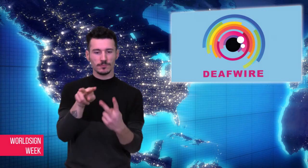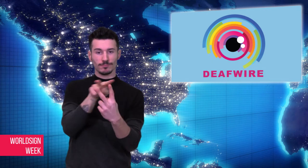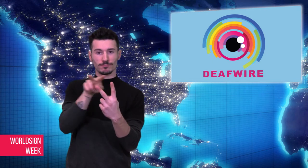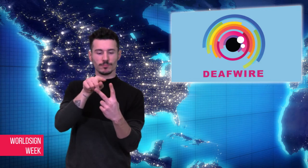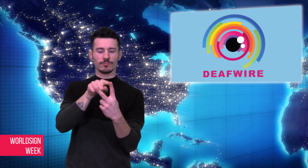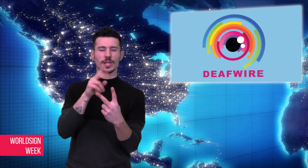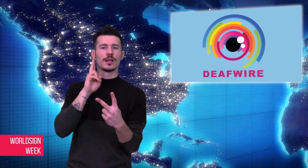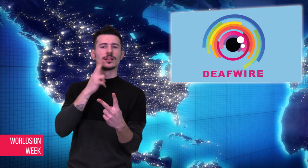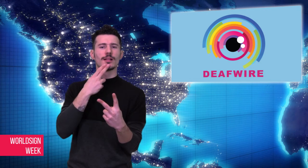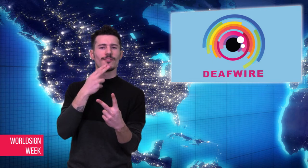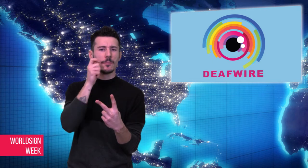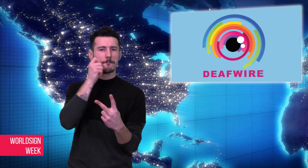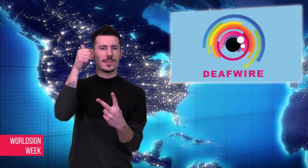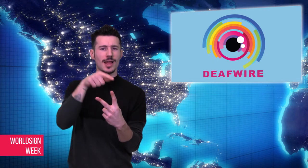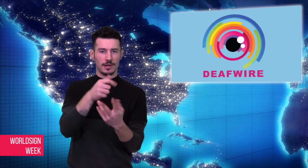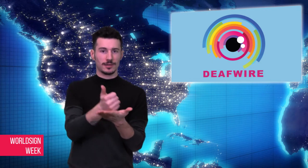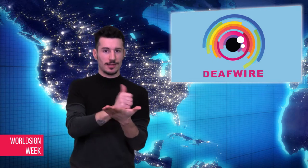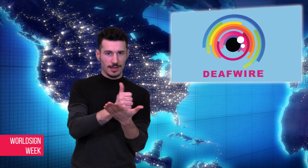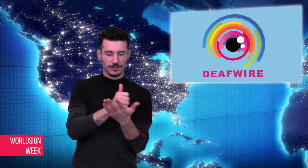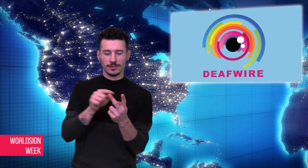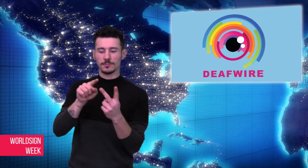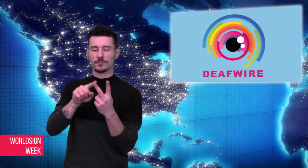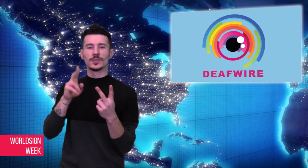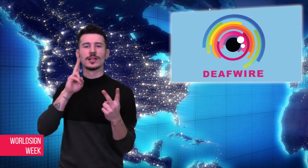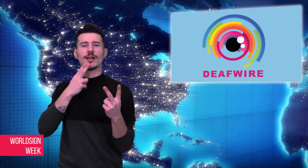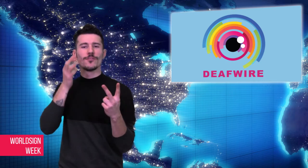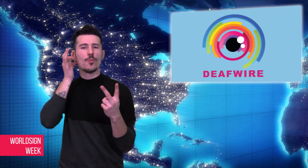Close” which is about the close